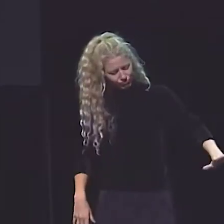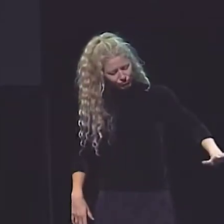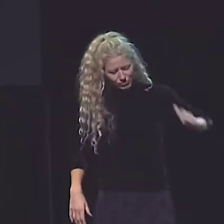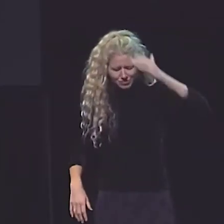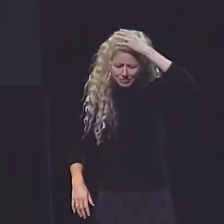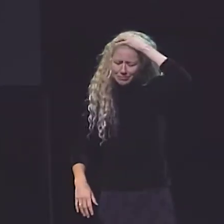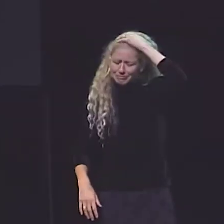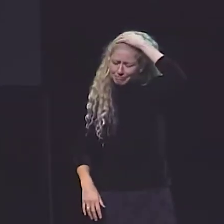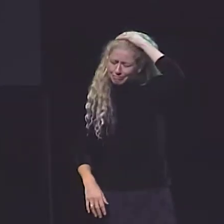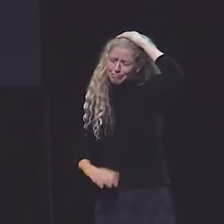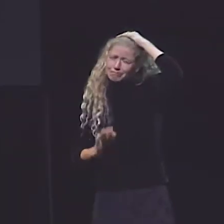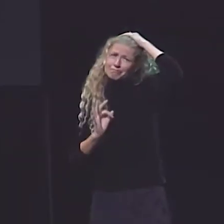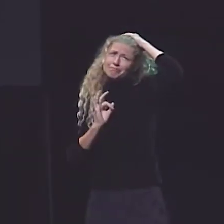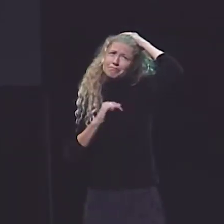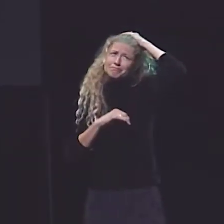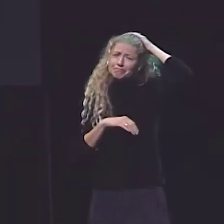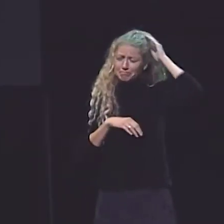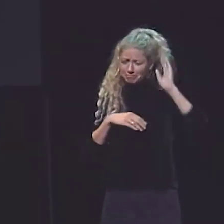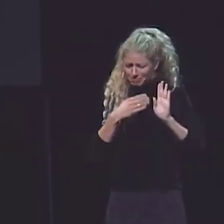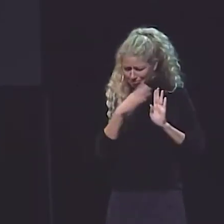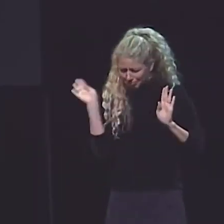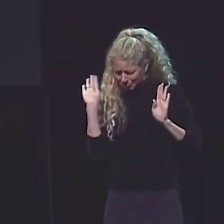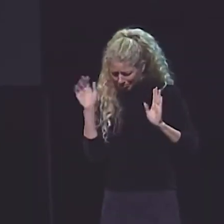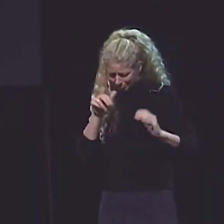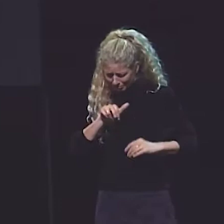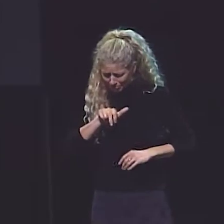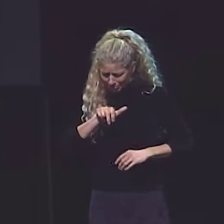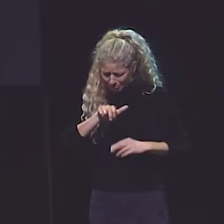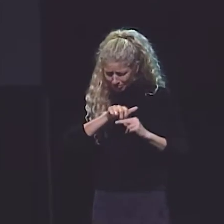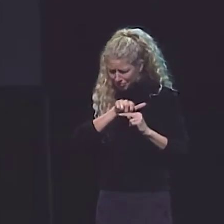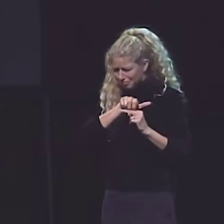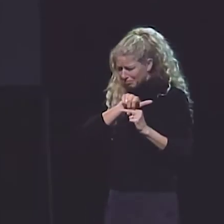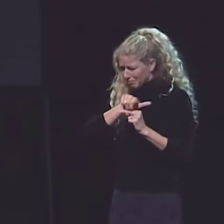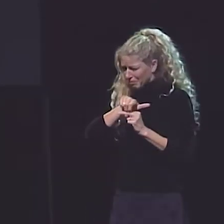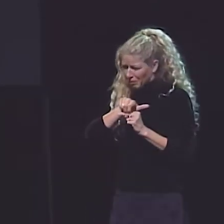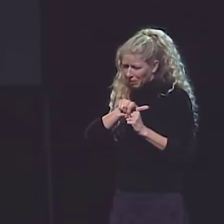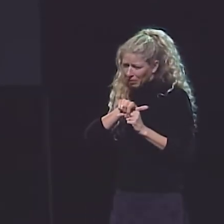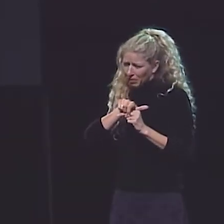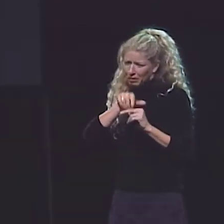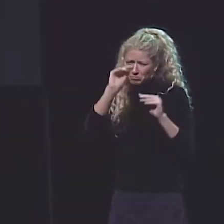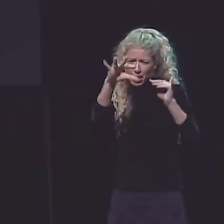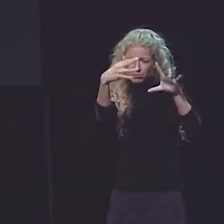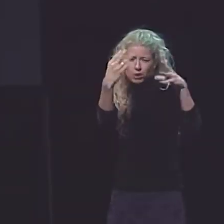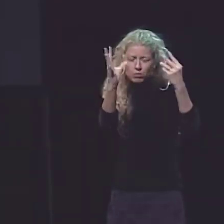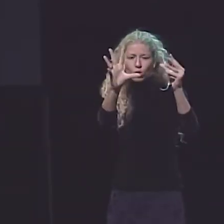THE FIREMAN PATTED ME ON MY HEAD UNDERSTANDINGLY AND I WENT OUT THE DOOR.